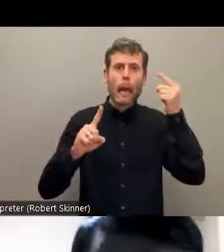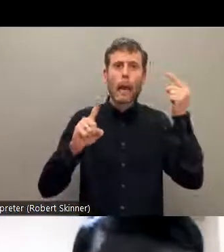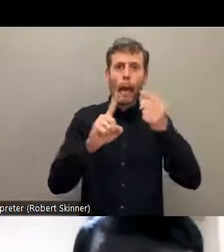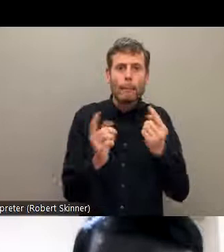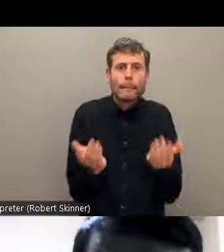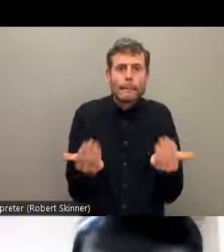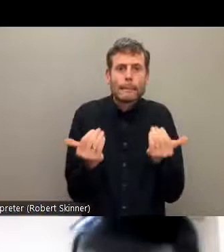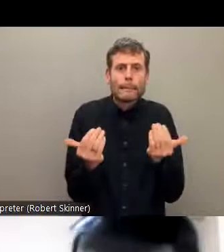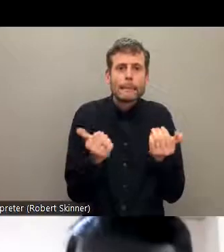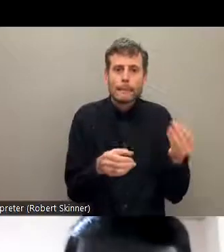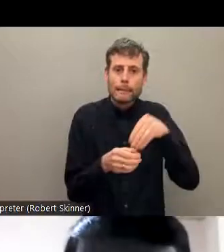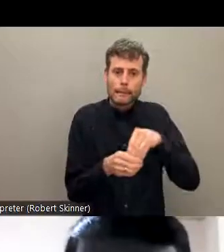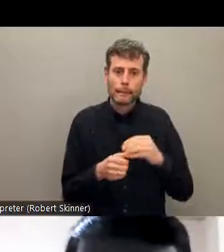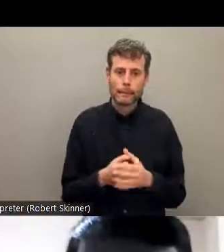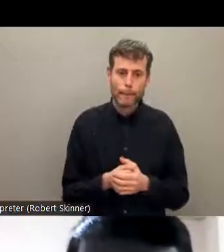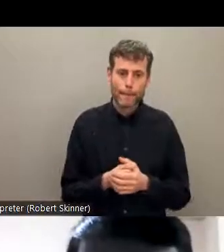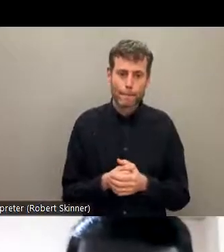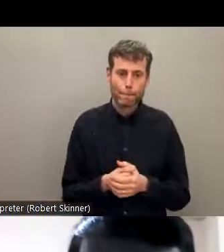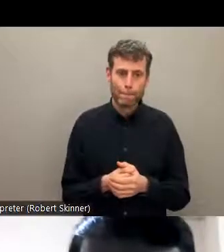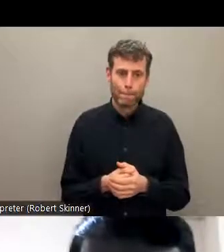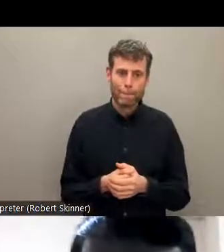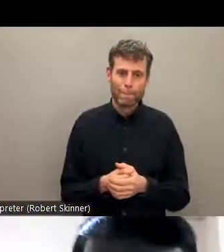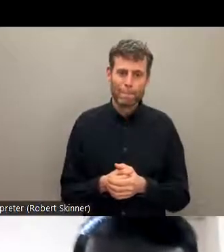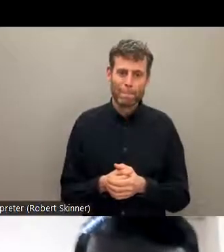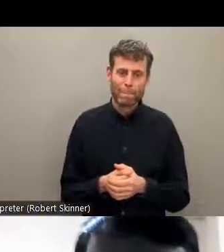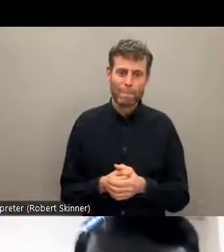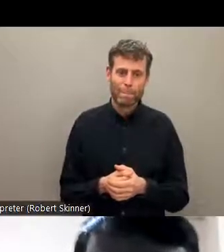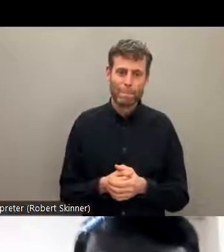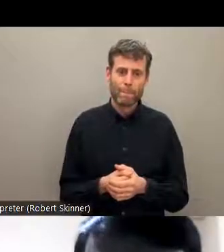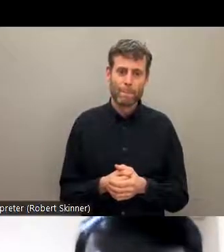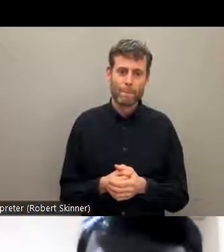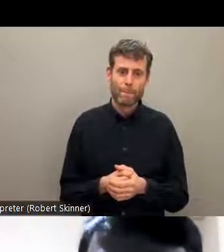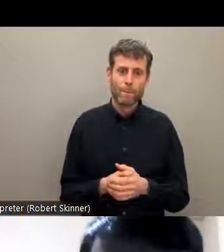providing different services. In terms of